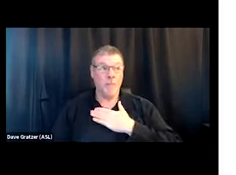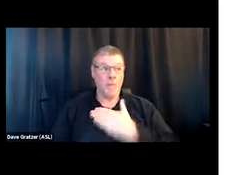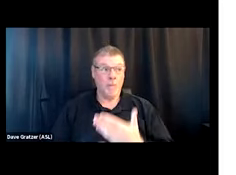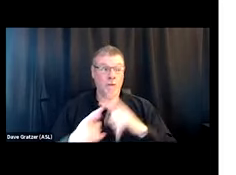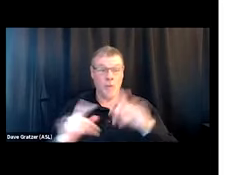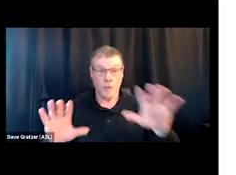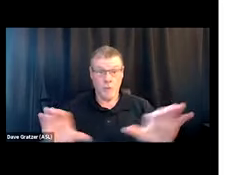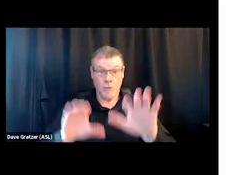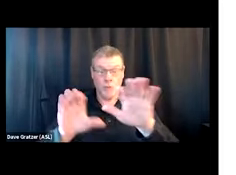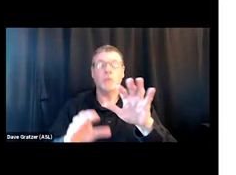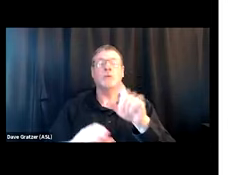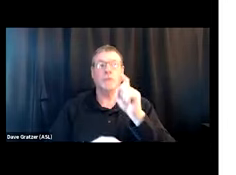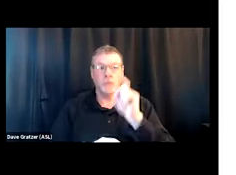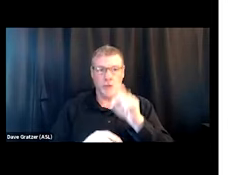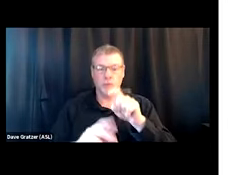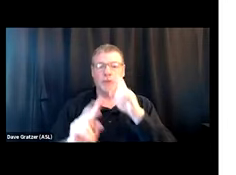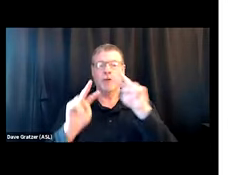that you should absolutely take a look at that resource.